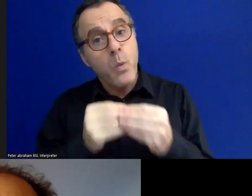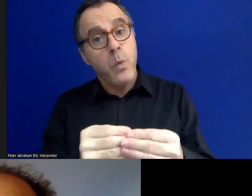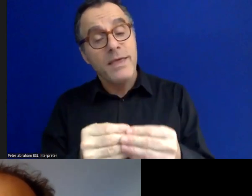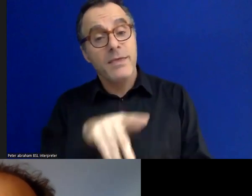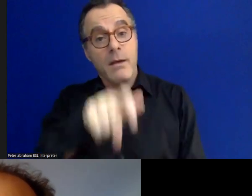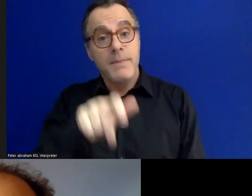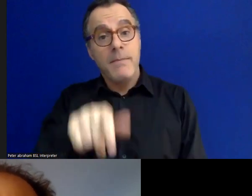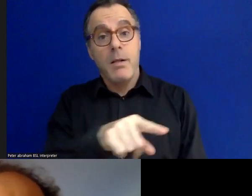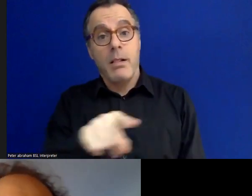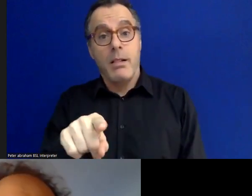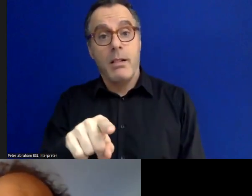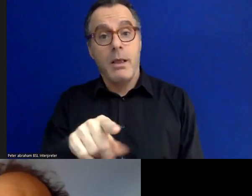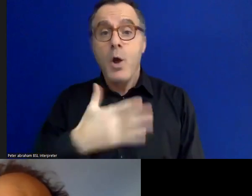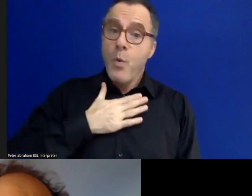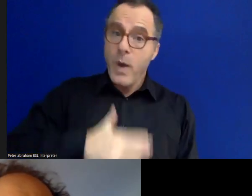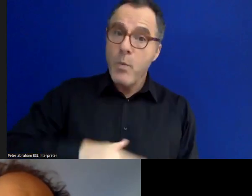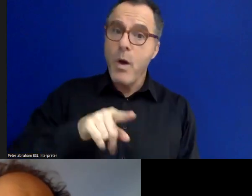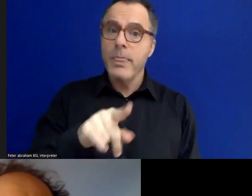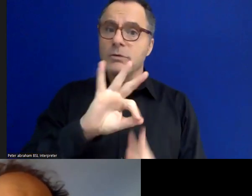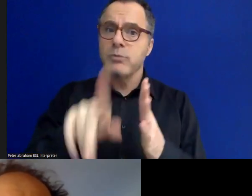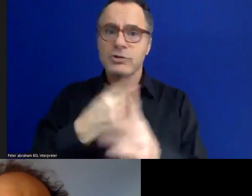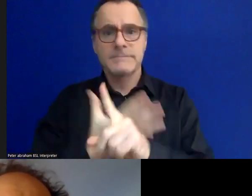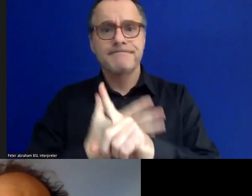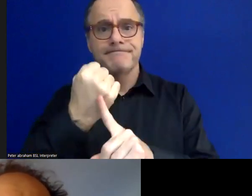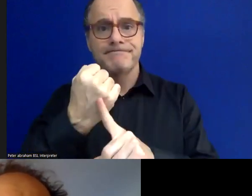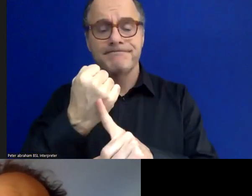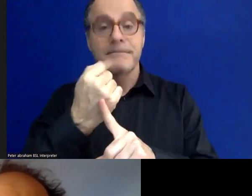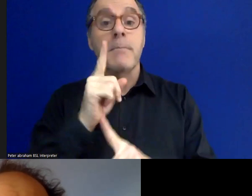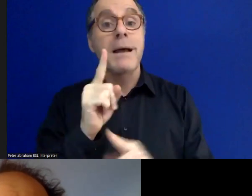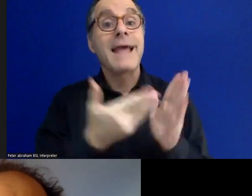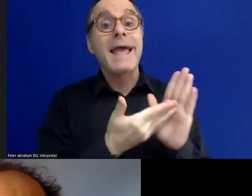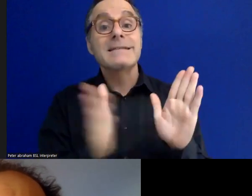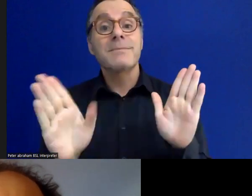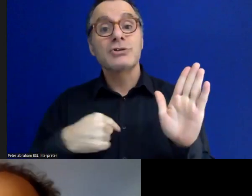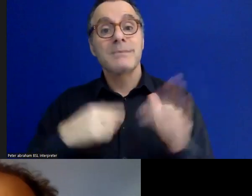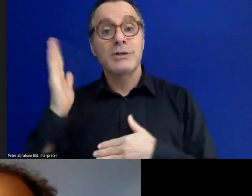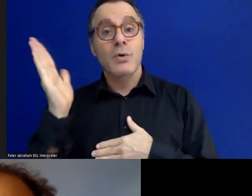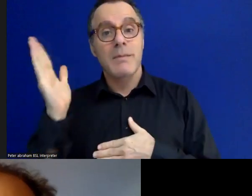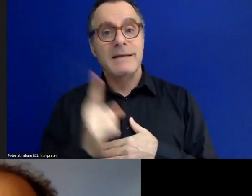them happen and the exhibition I'm going to talk about in a minute, 'Nothing About Us Without Us',